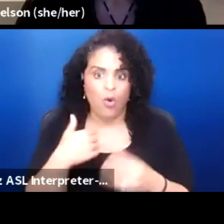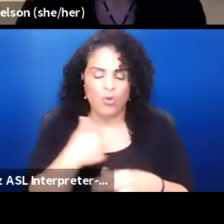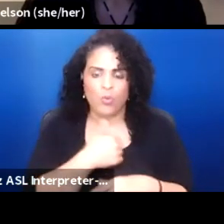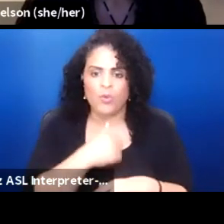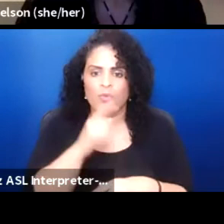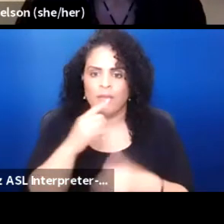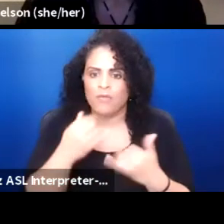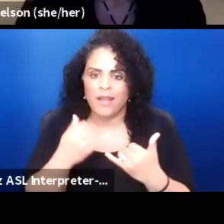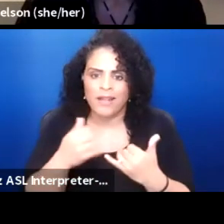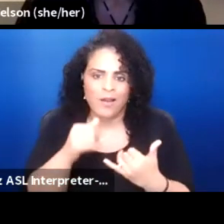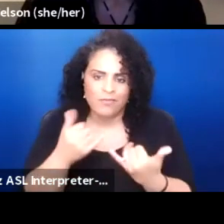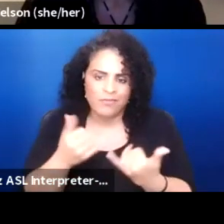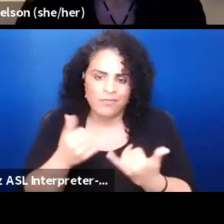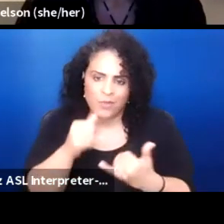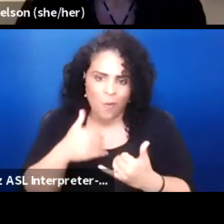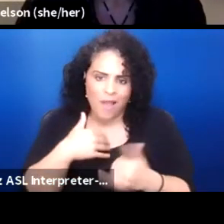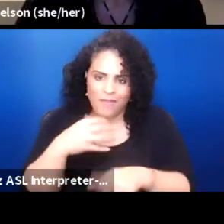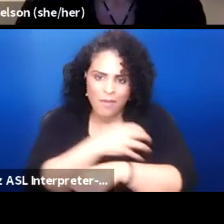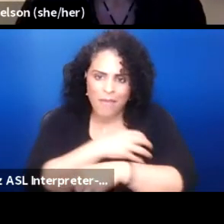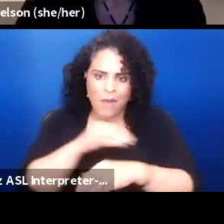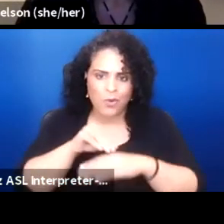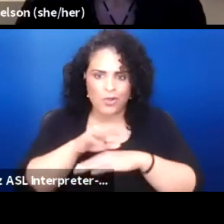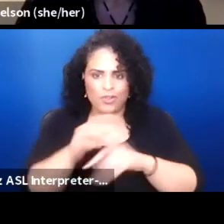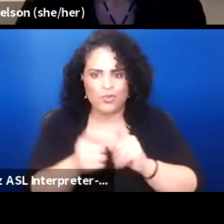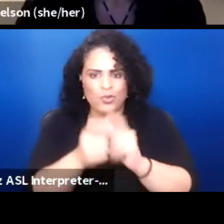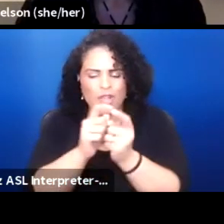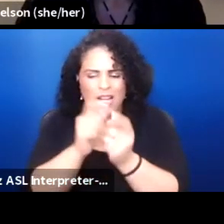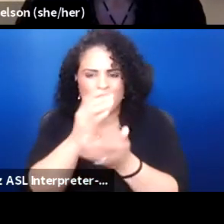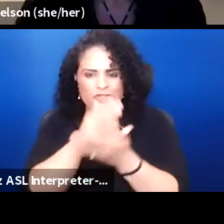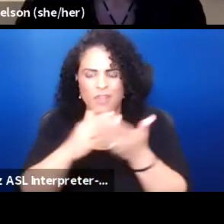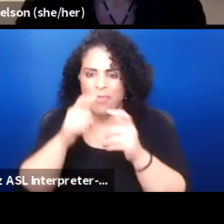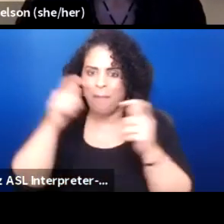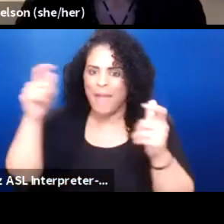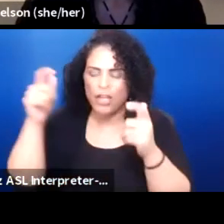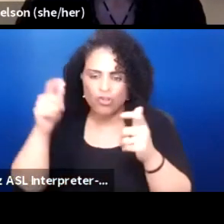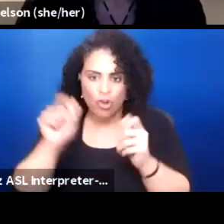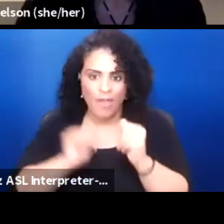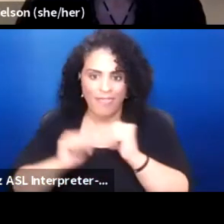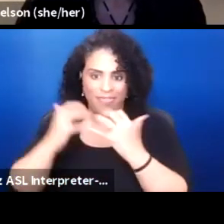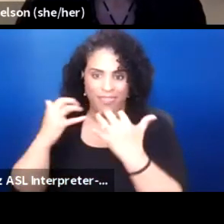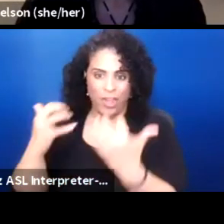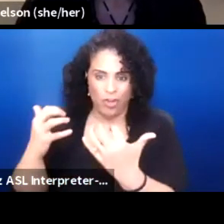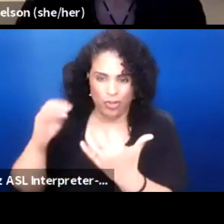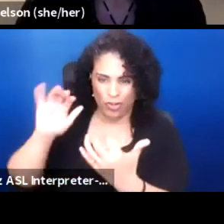don't have the power to change some of the major theater institutions but we have an opportunity to create our own.